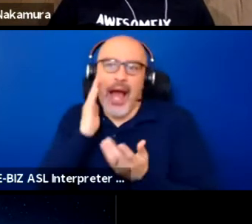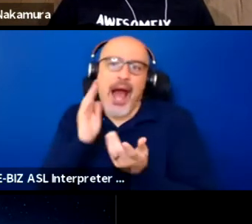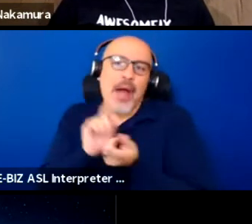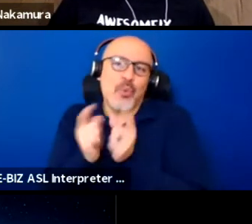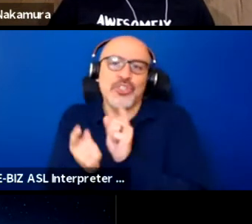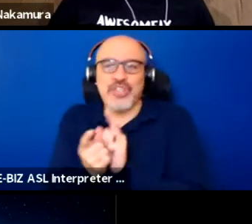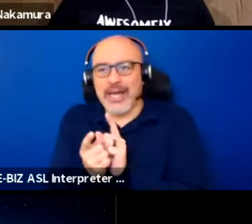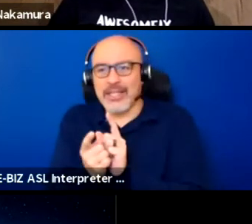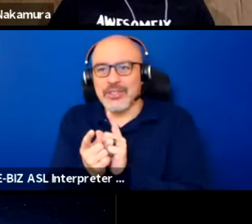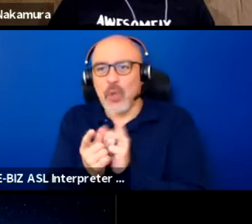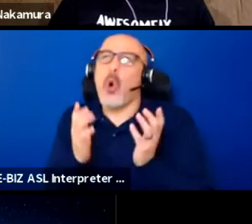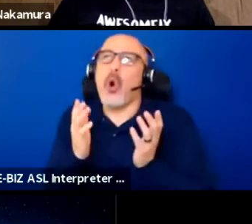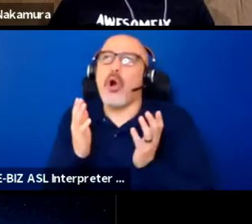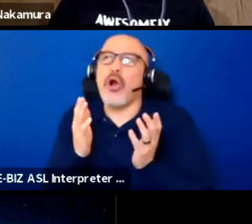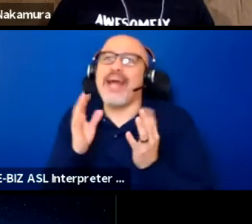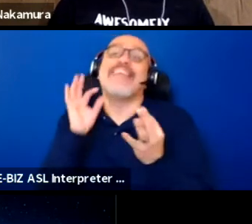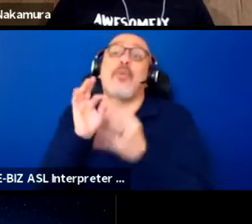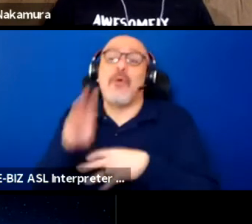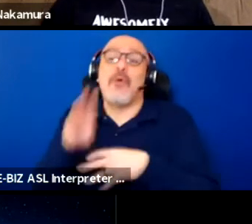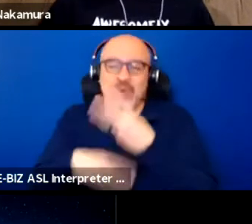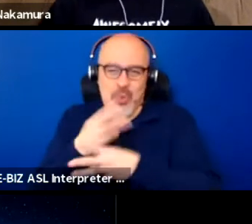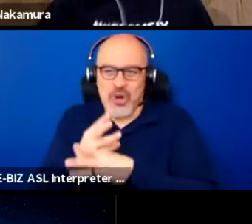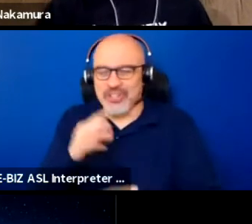or what happen in a perfect world, for me at least.